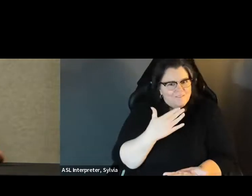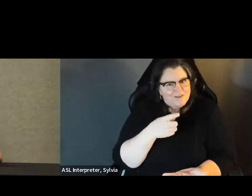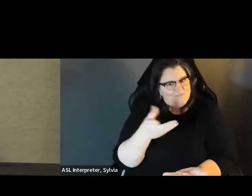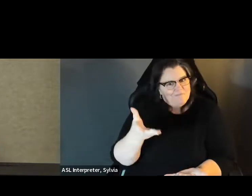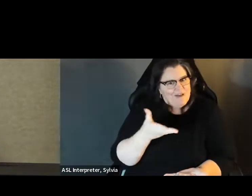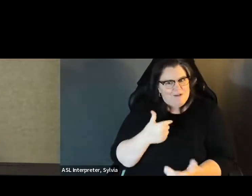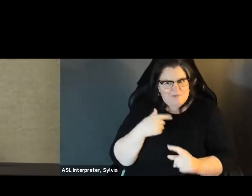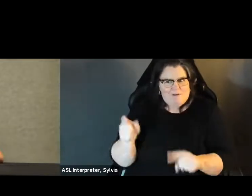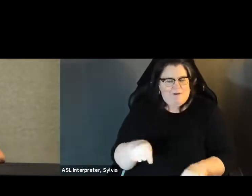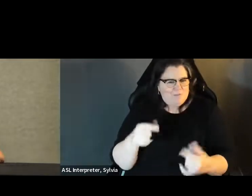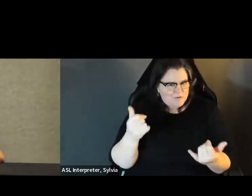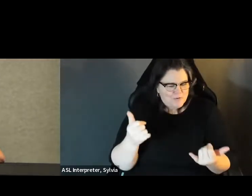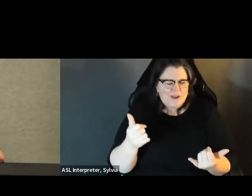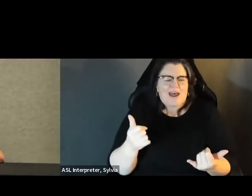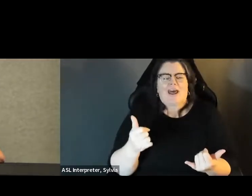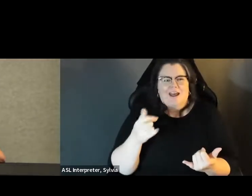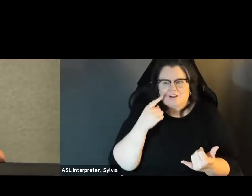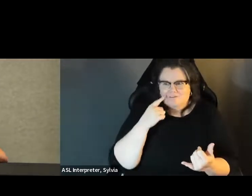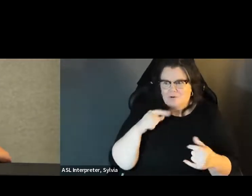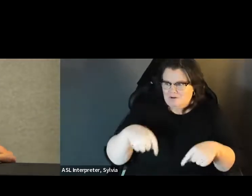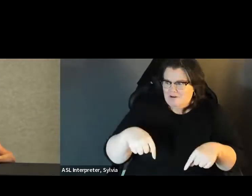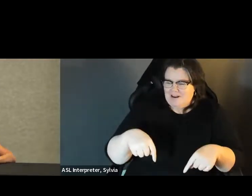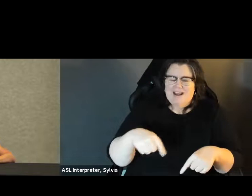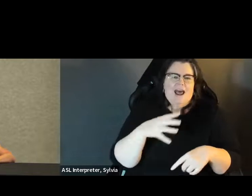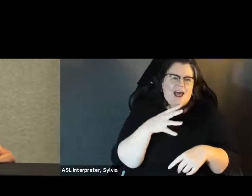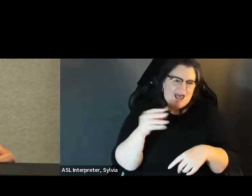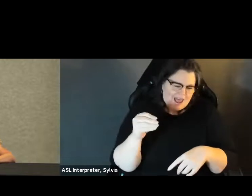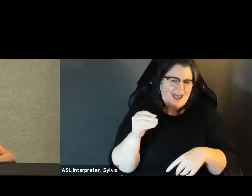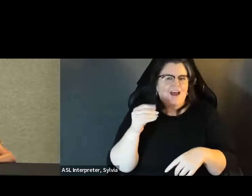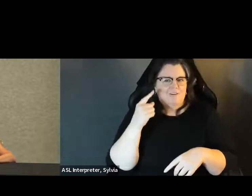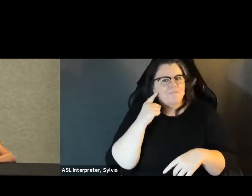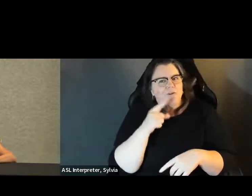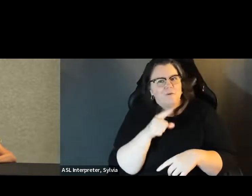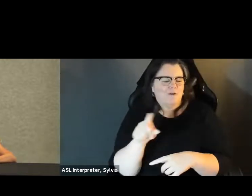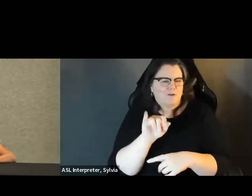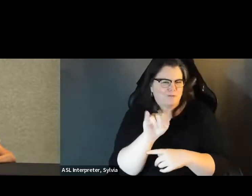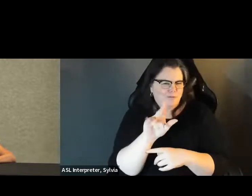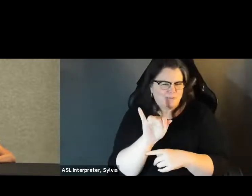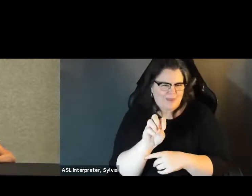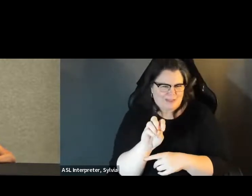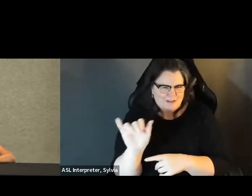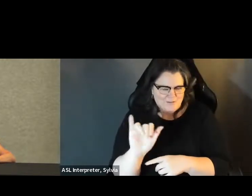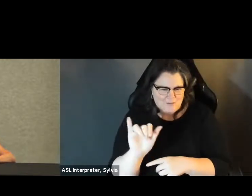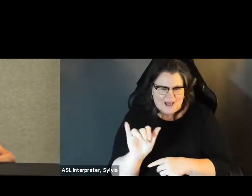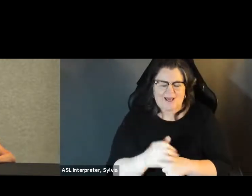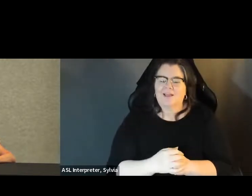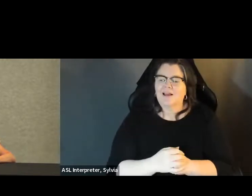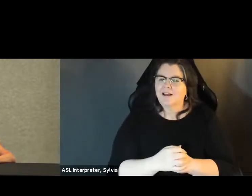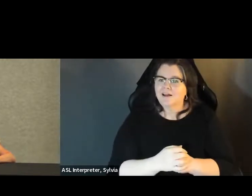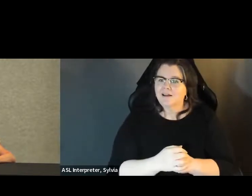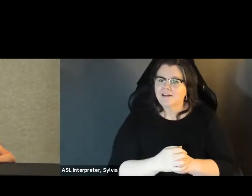Laura Lee for that introduction. I am so grateful to be with you all here today. And with those of